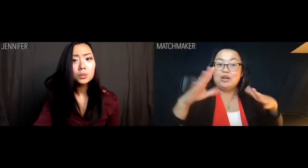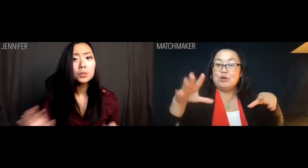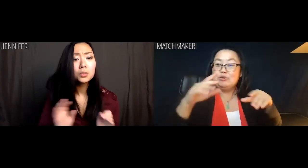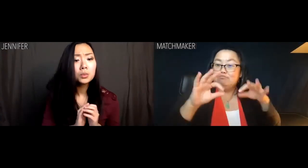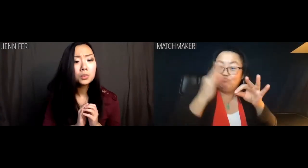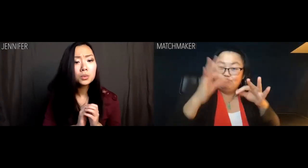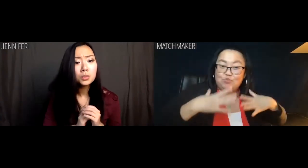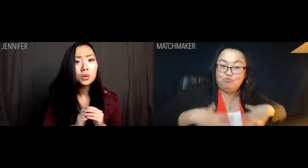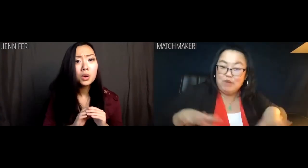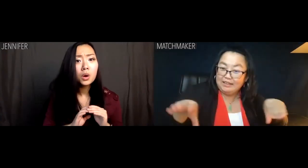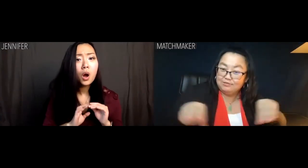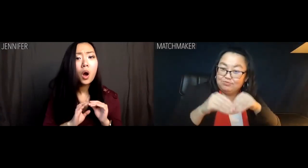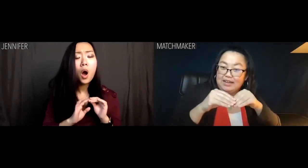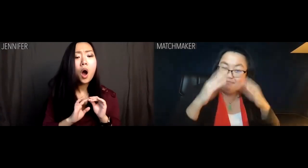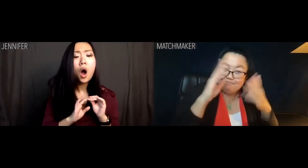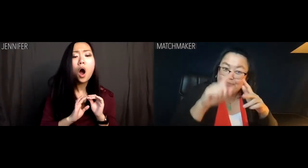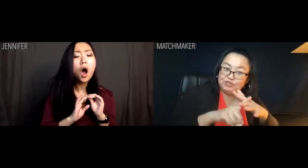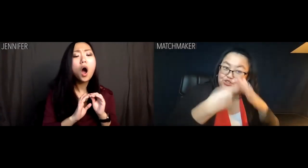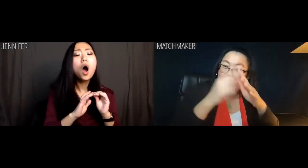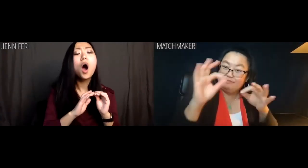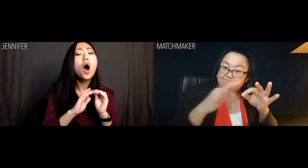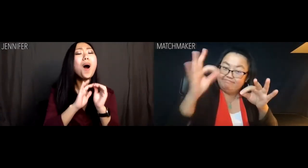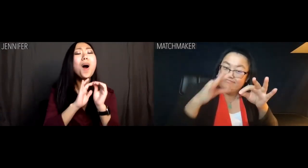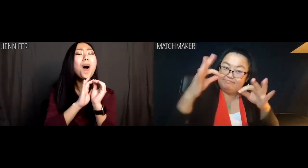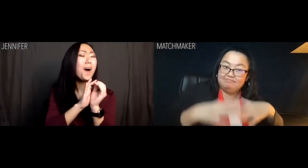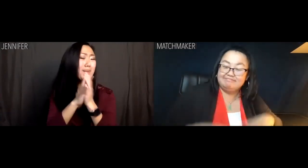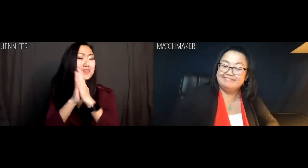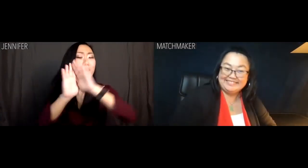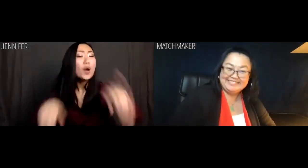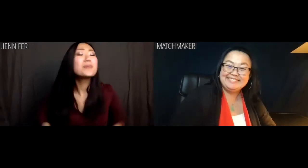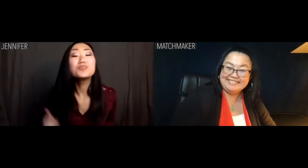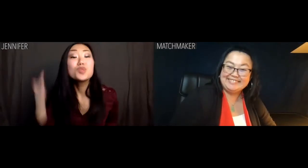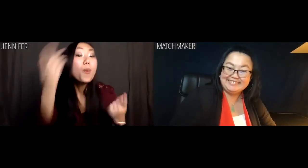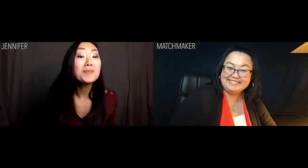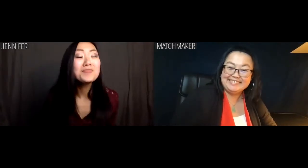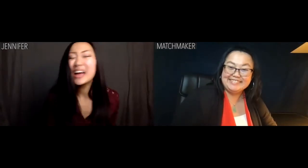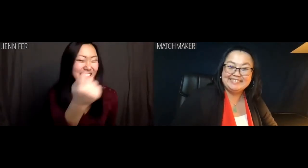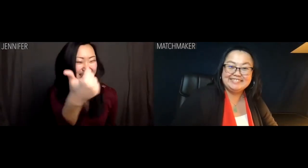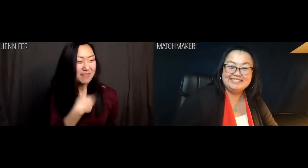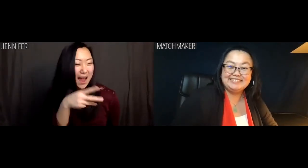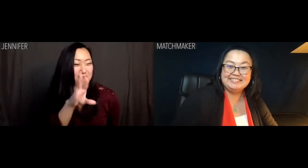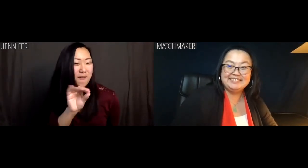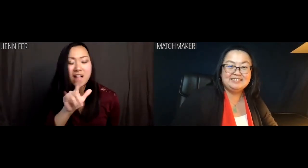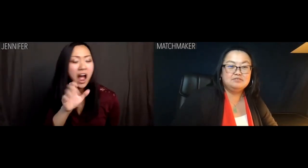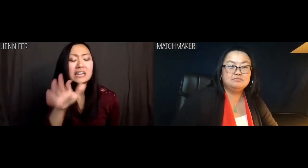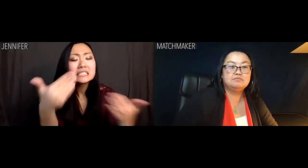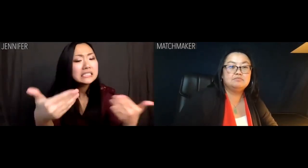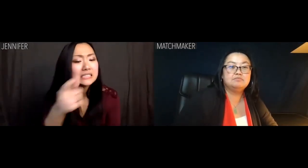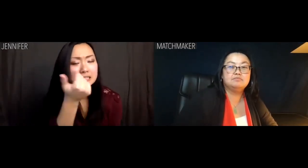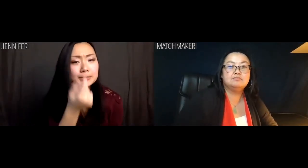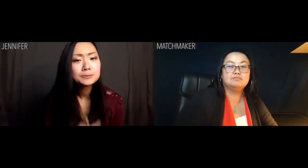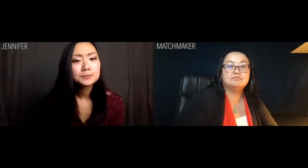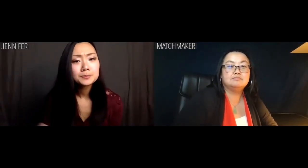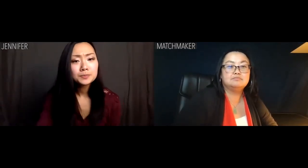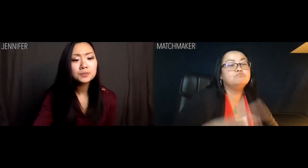Start sewing your wedding gown. Jennifer: OK, you know what? Delete my profile.